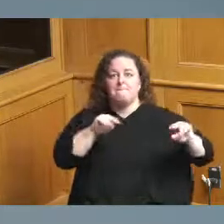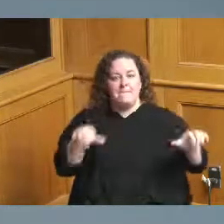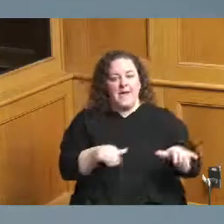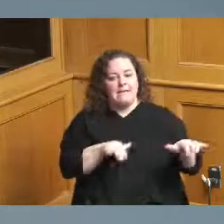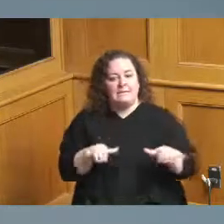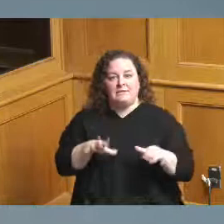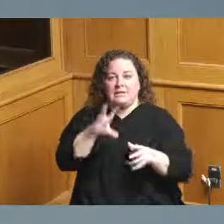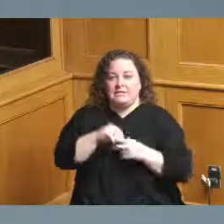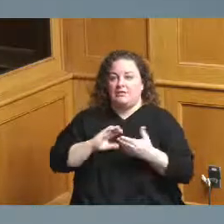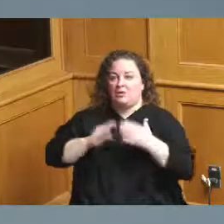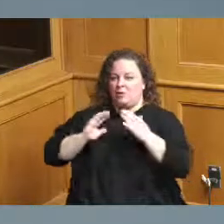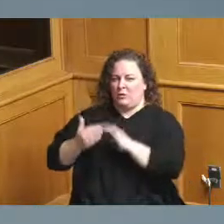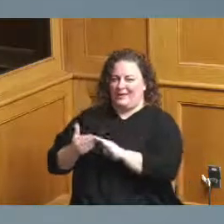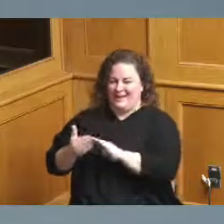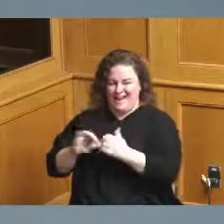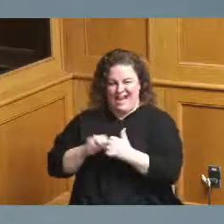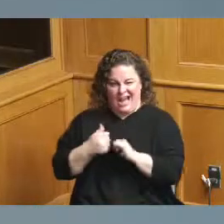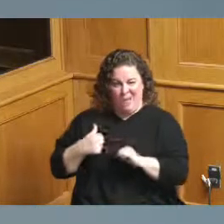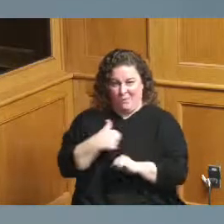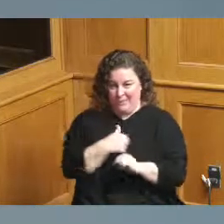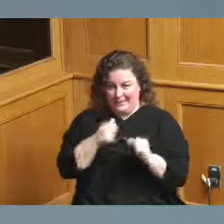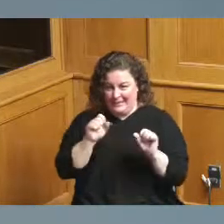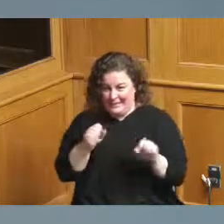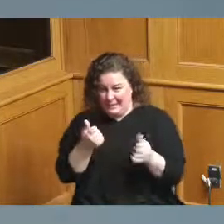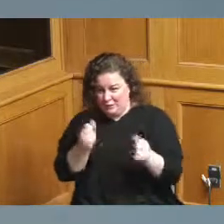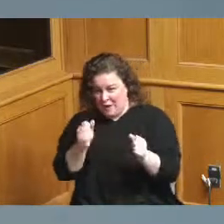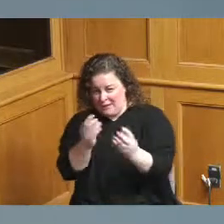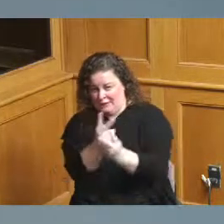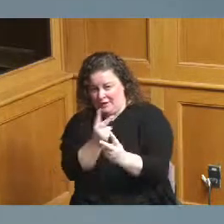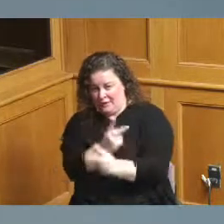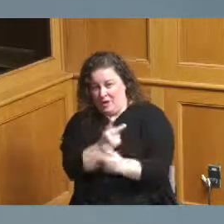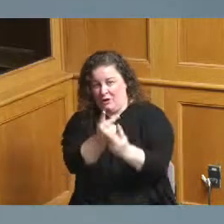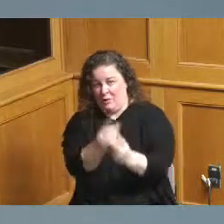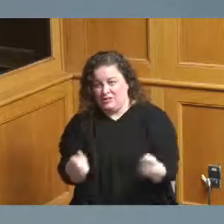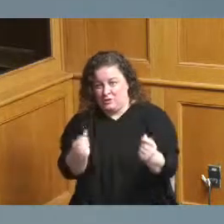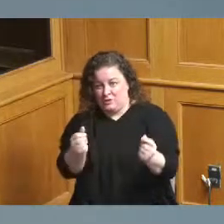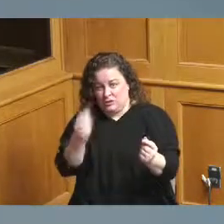how that gets us to the point of considering a resolution to move forward with convention